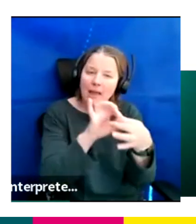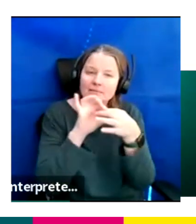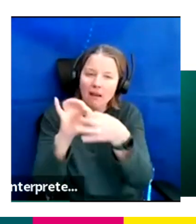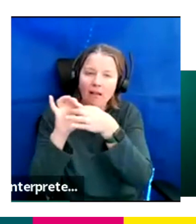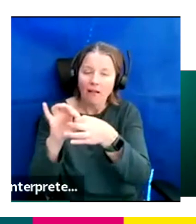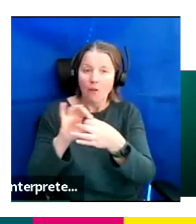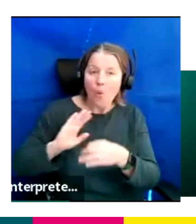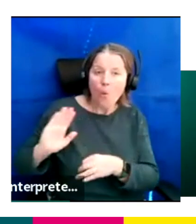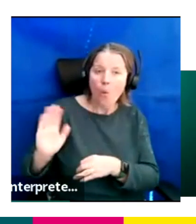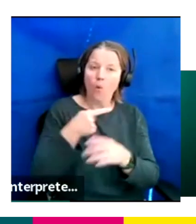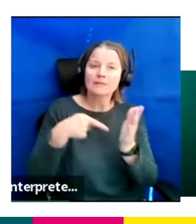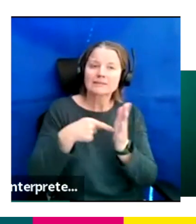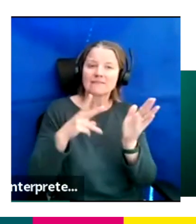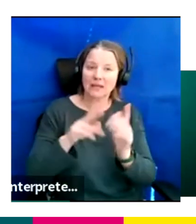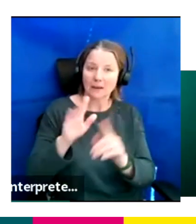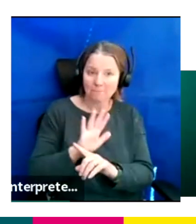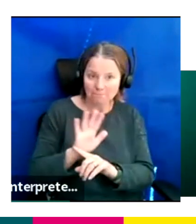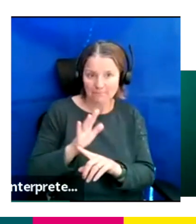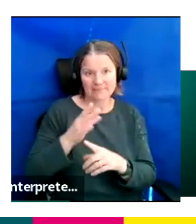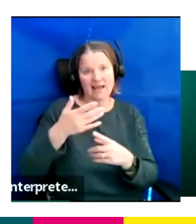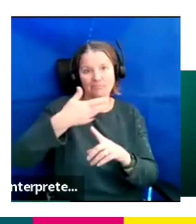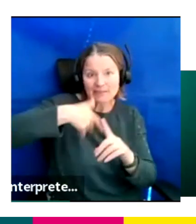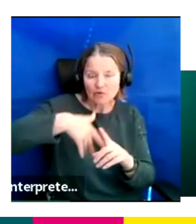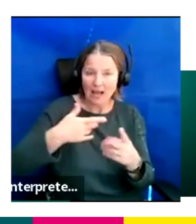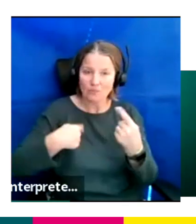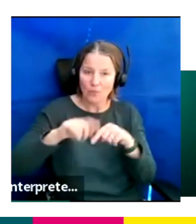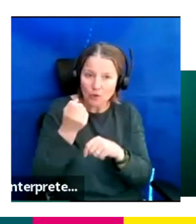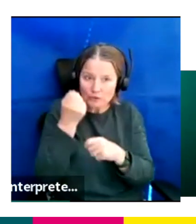but it's just good for you to understand who we are and kind of our backgrounds just so